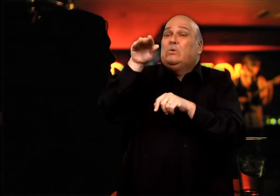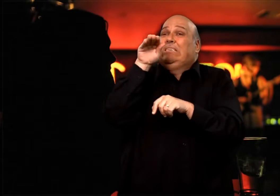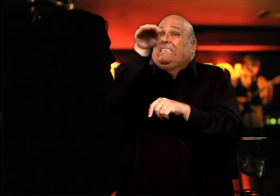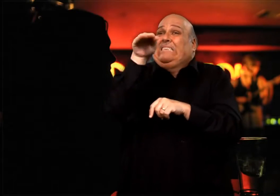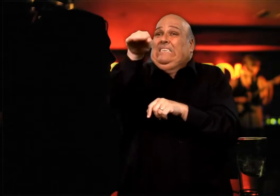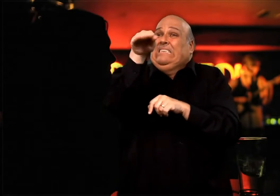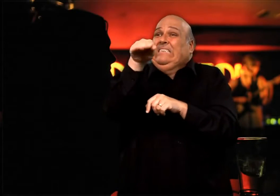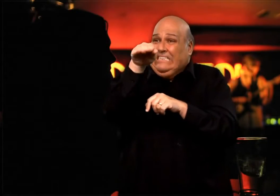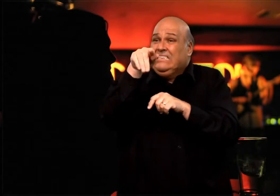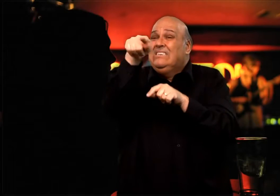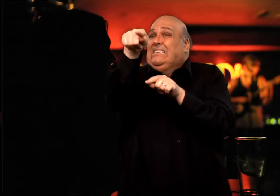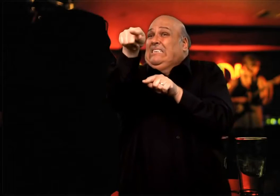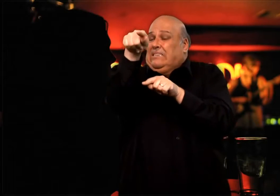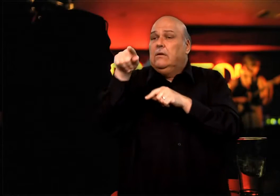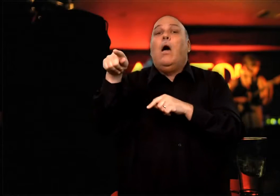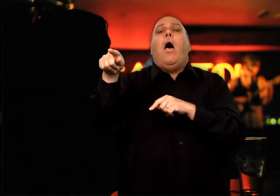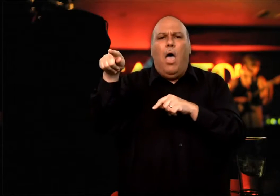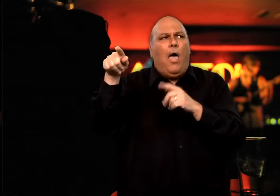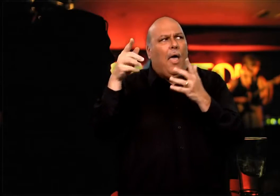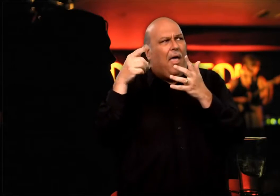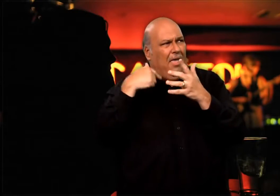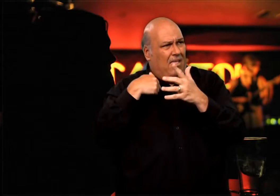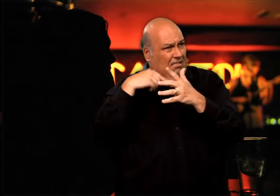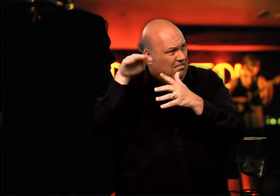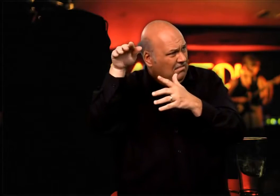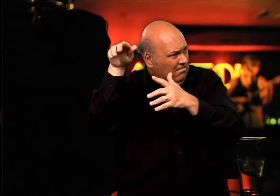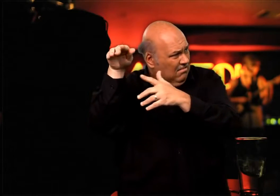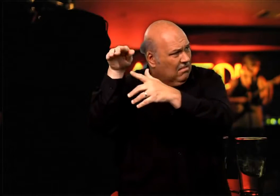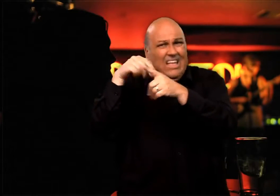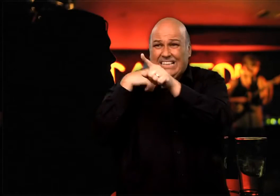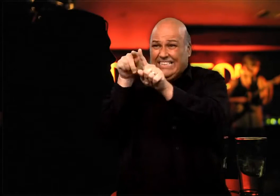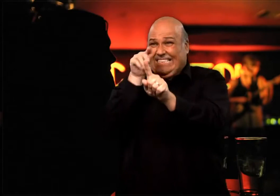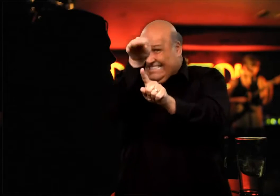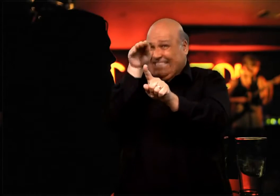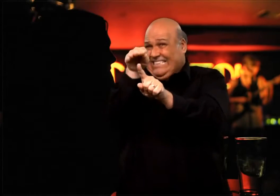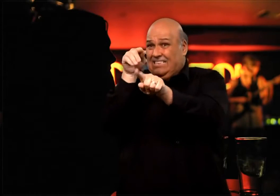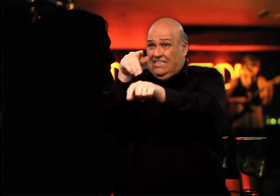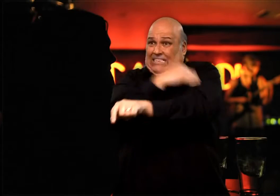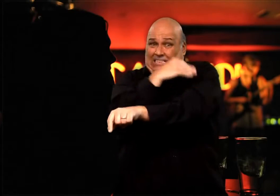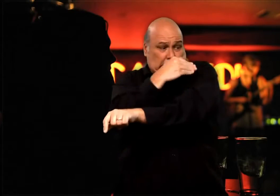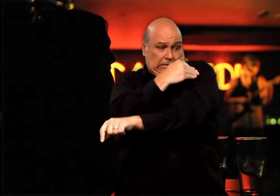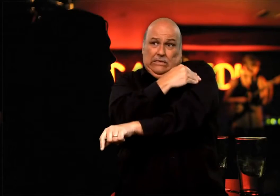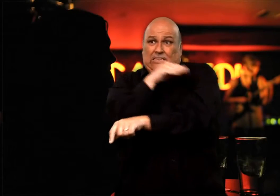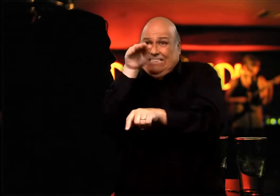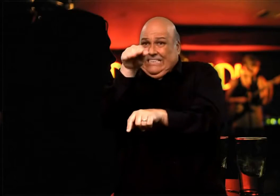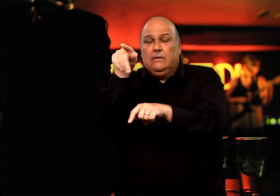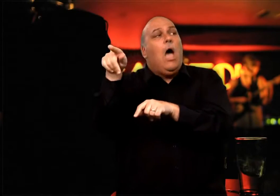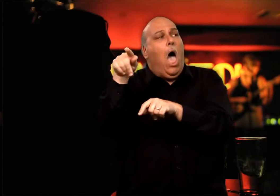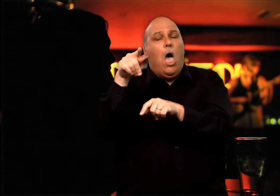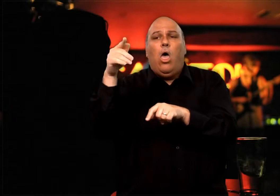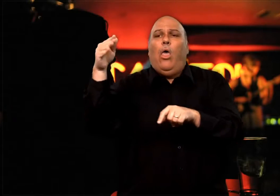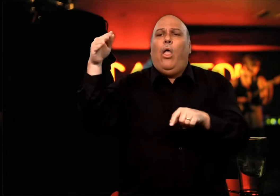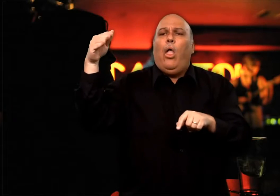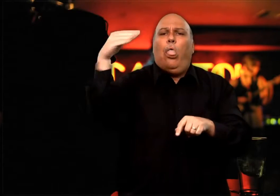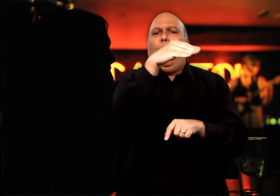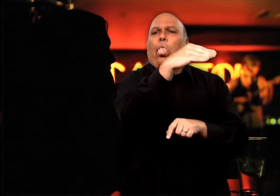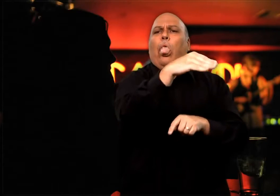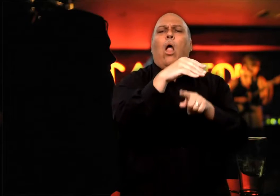me to walk through the crowd. I gestured to him to tap another person in front of him. I emphasized that he is not to tap the person next to